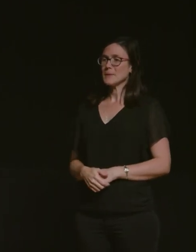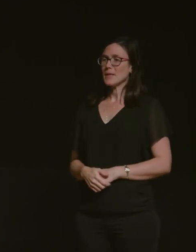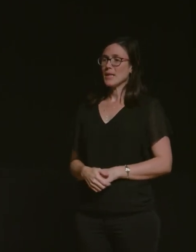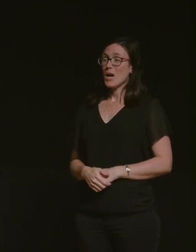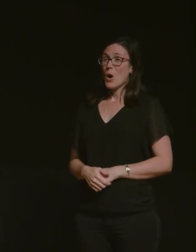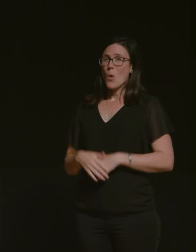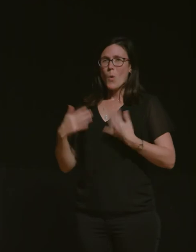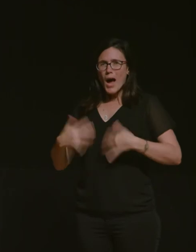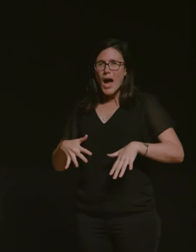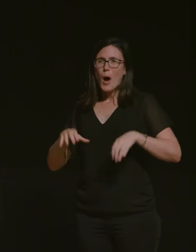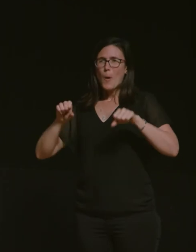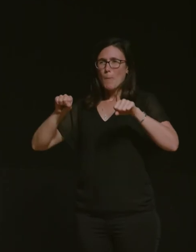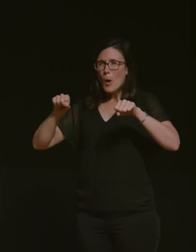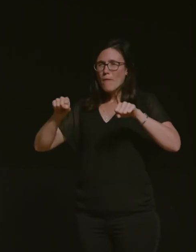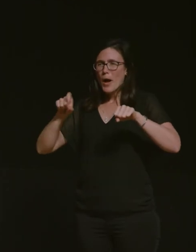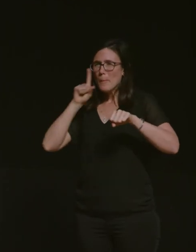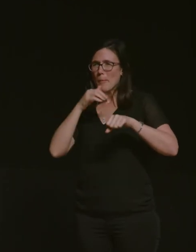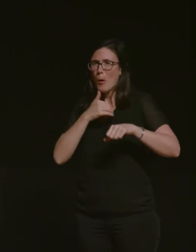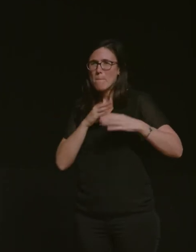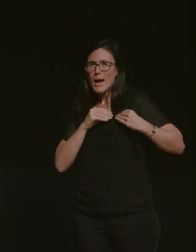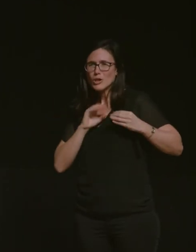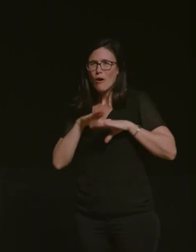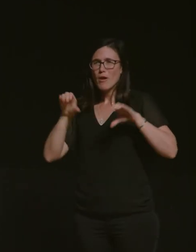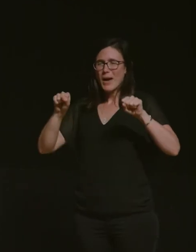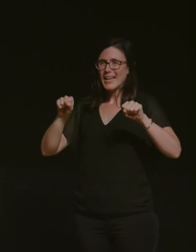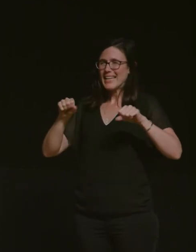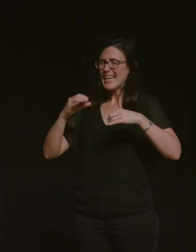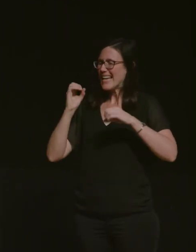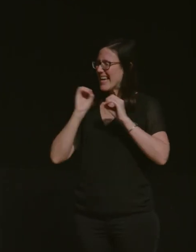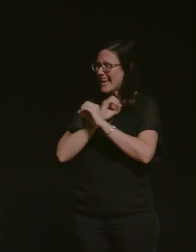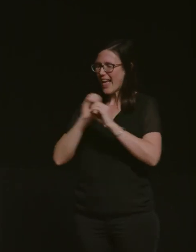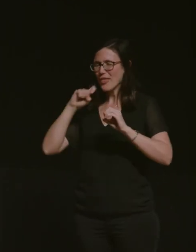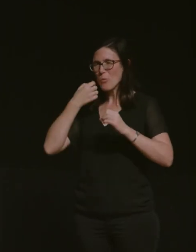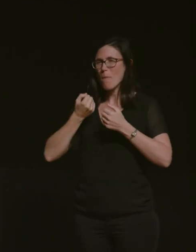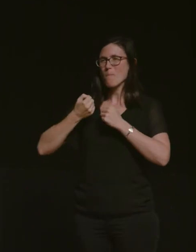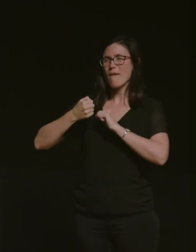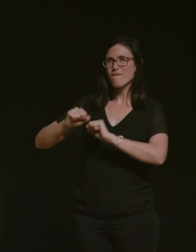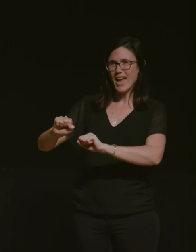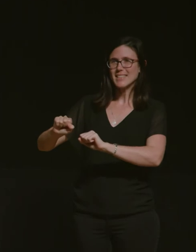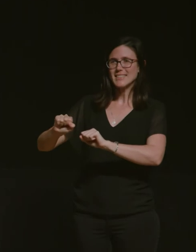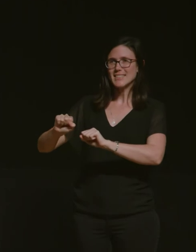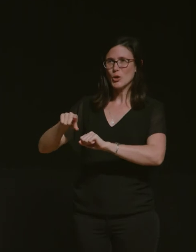enthusiasts is like nothing is ever going to stop you right like my dad will never be stopped from